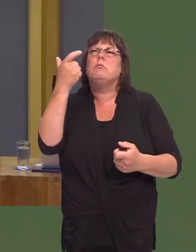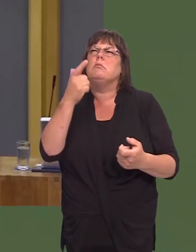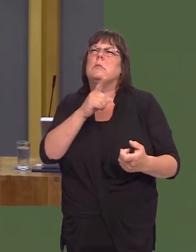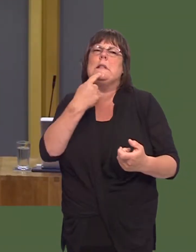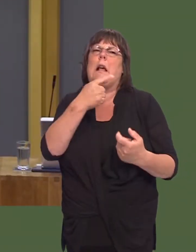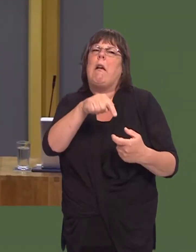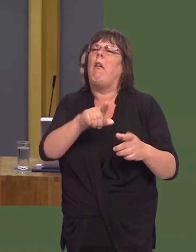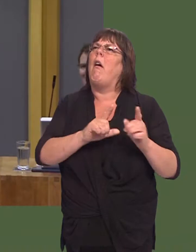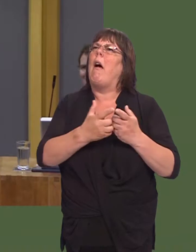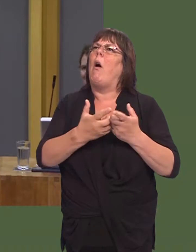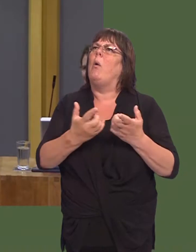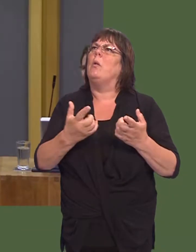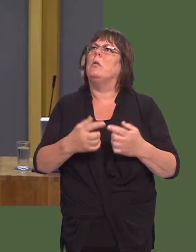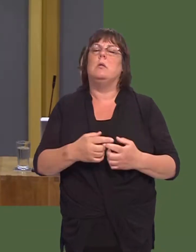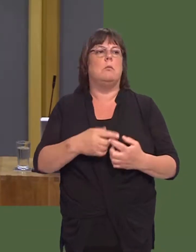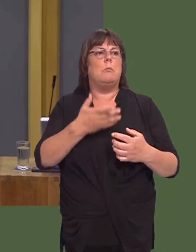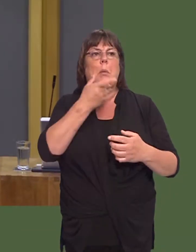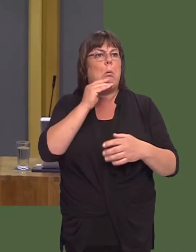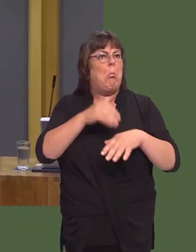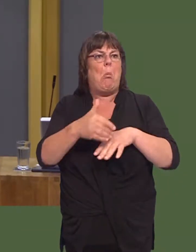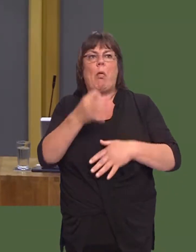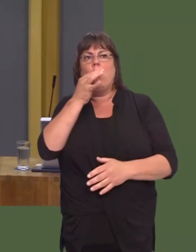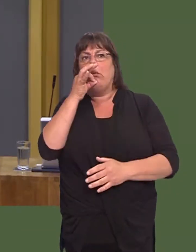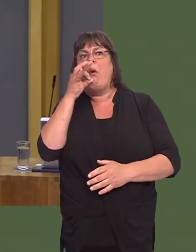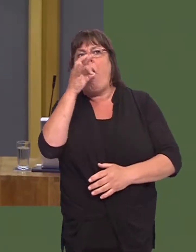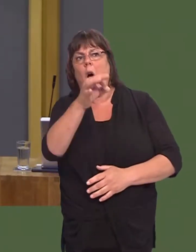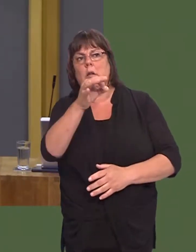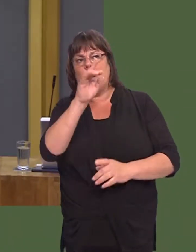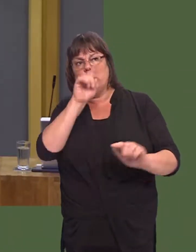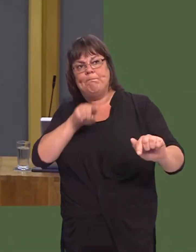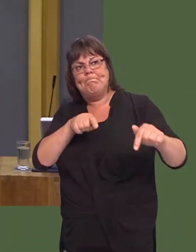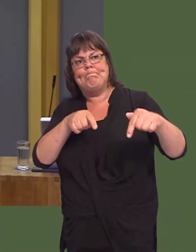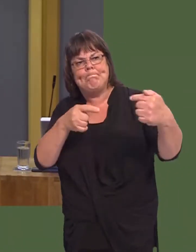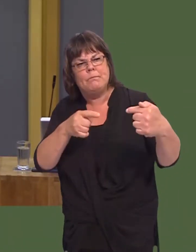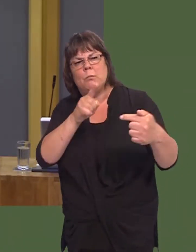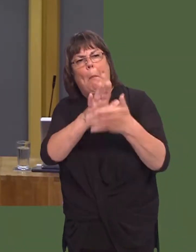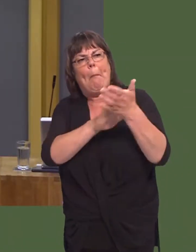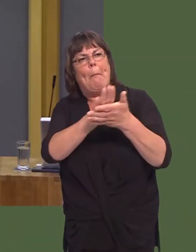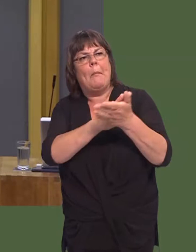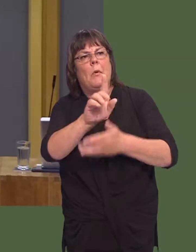This is something that the journalists donít seem to have asked her, or donít have the opportunity to ask her.